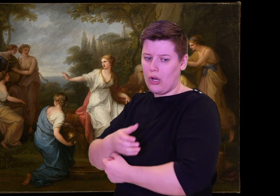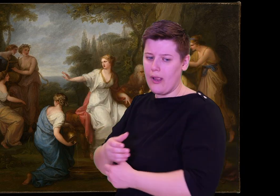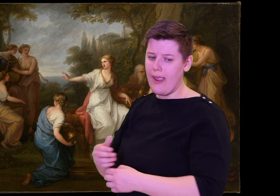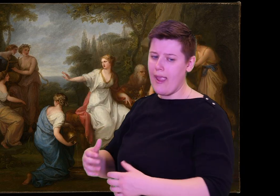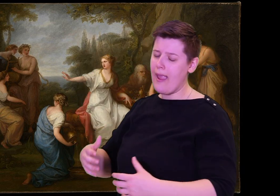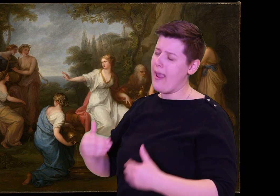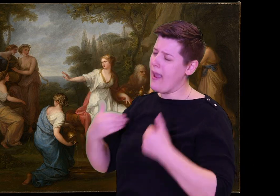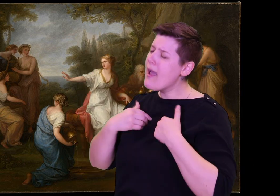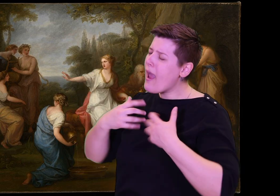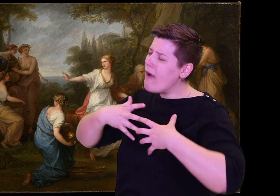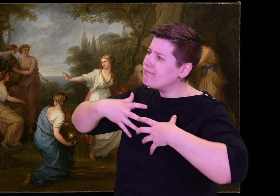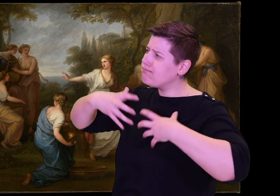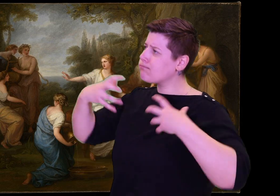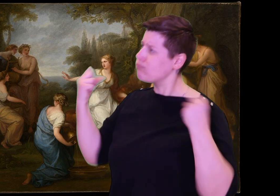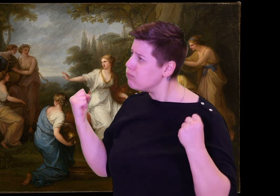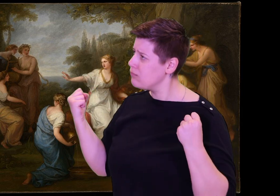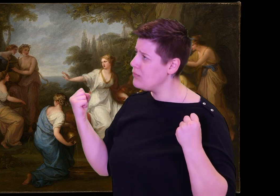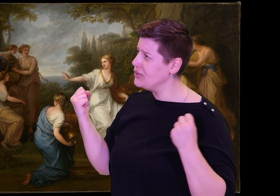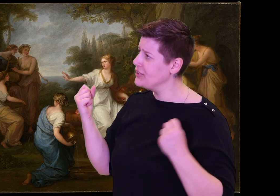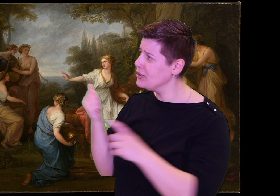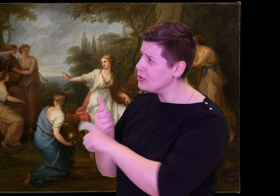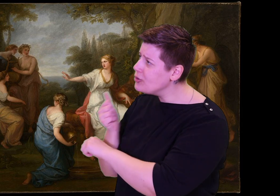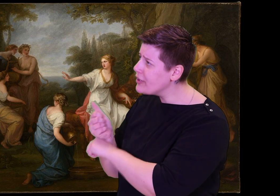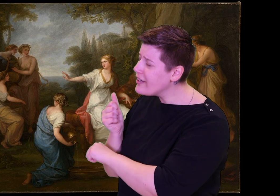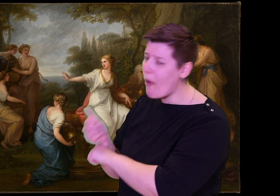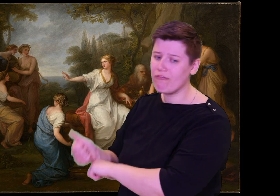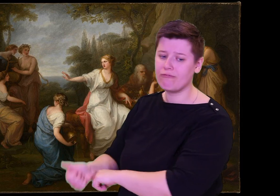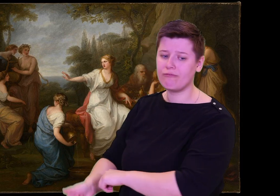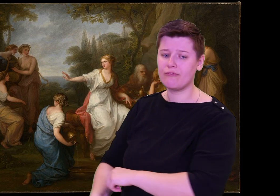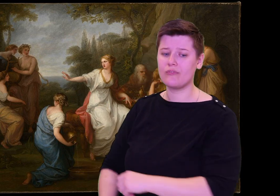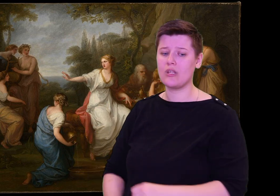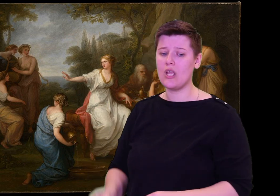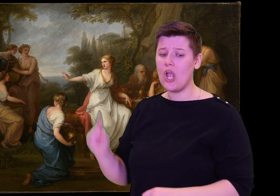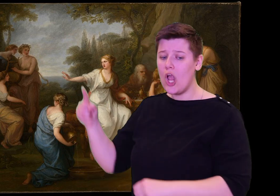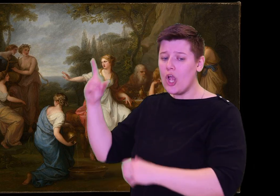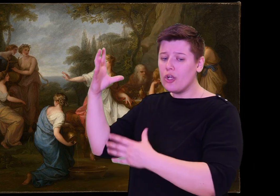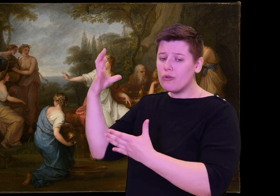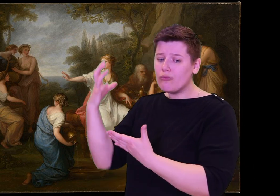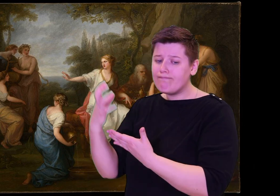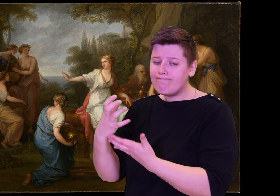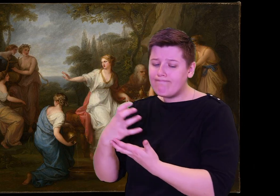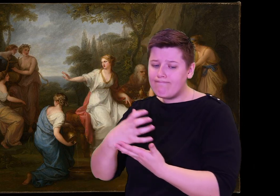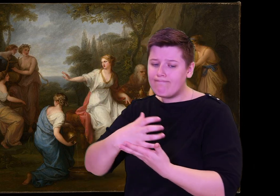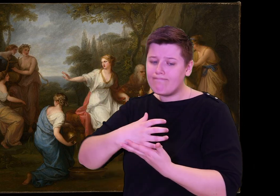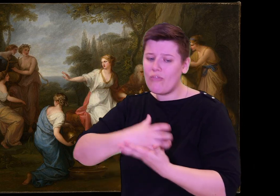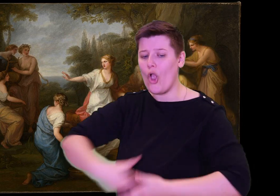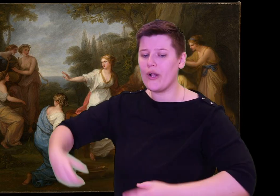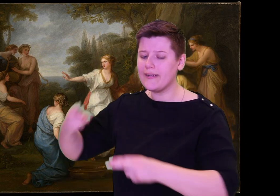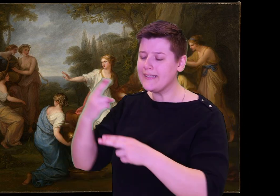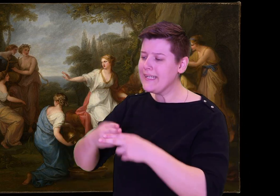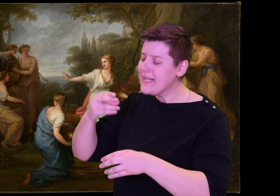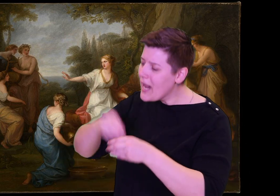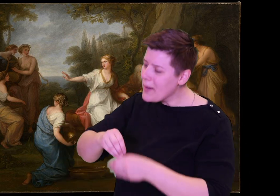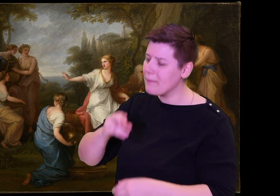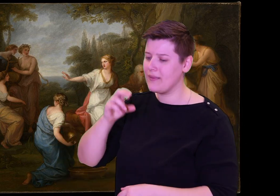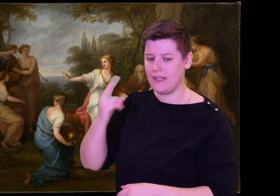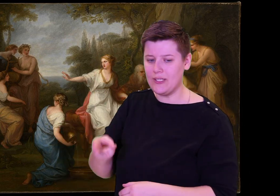by tricks or openly. You must not stick to childhood; you are no longer just a little boy.